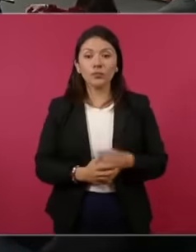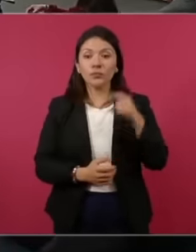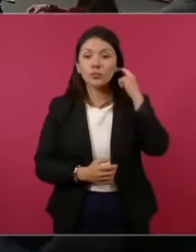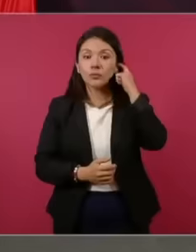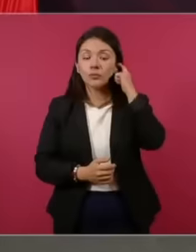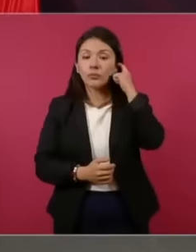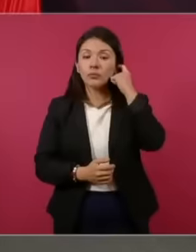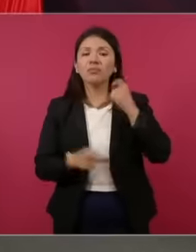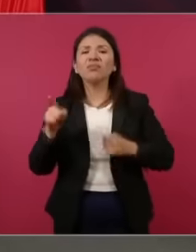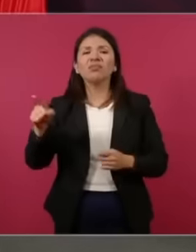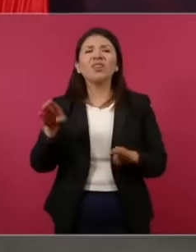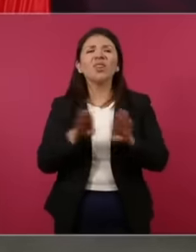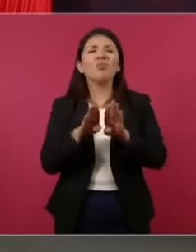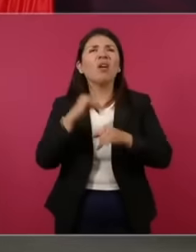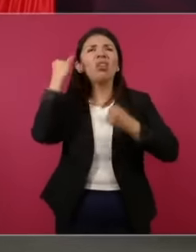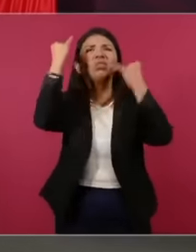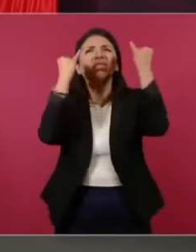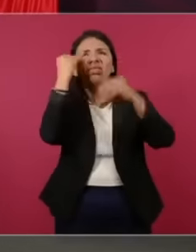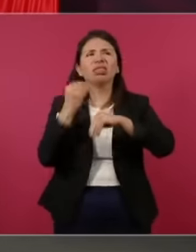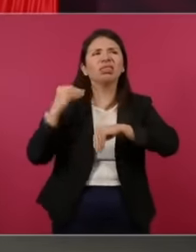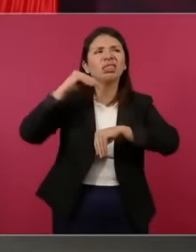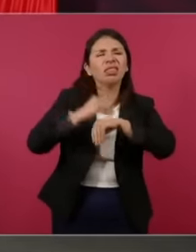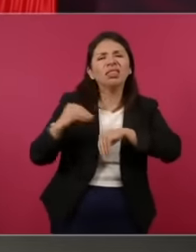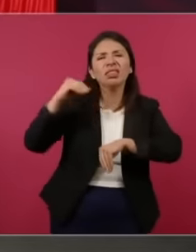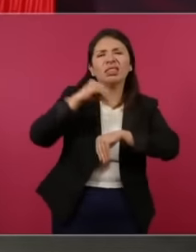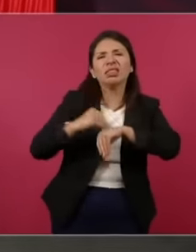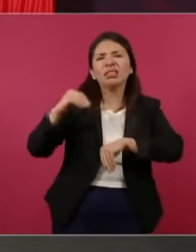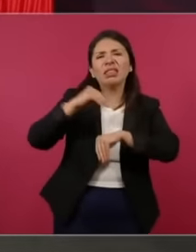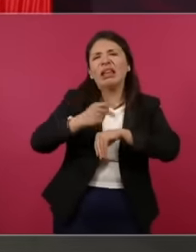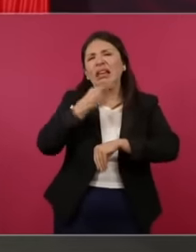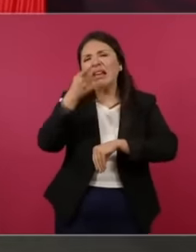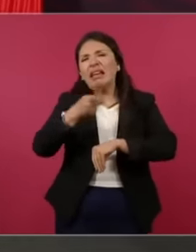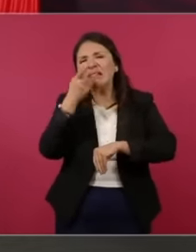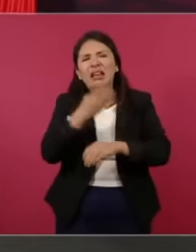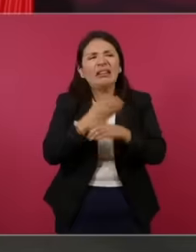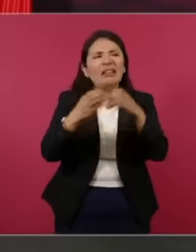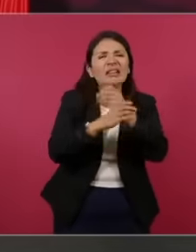inventing things